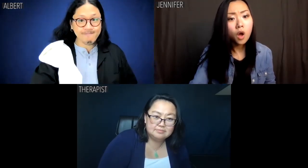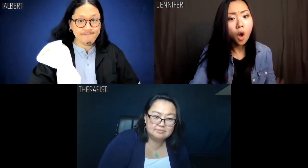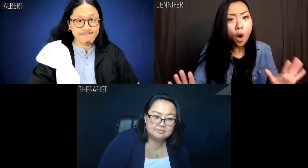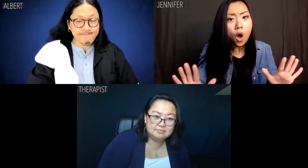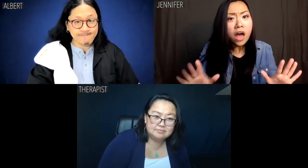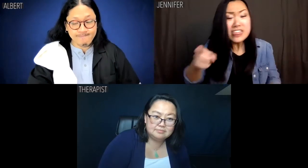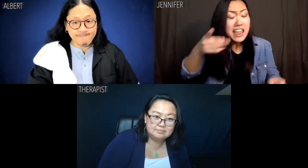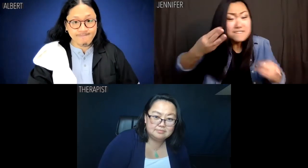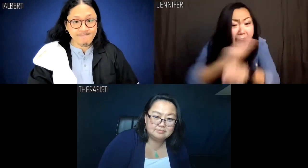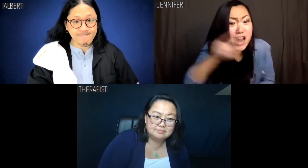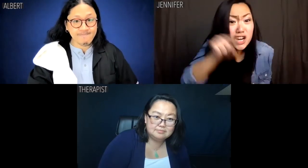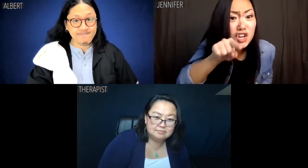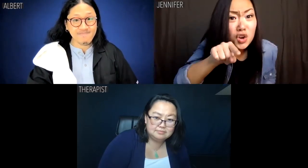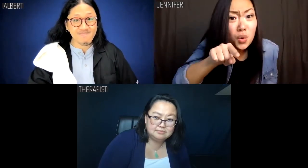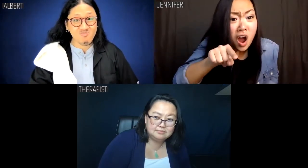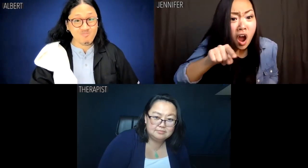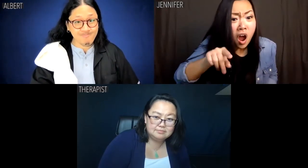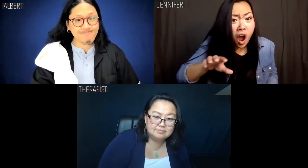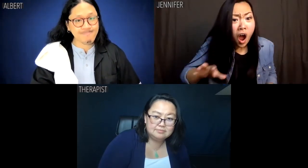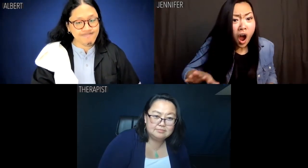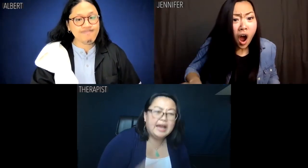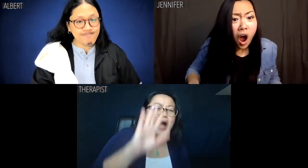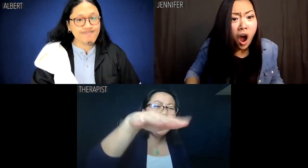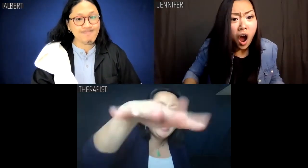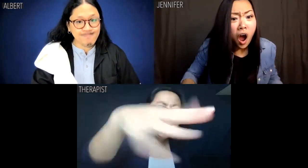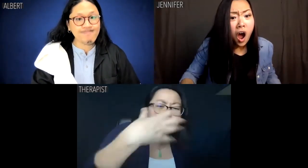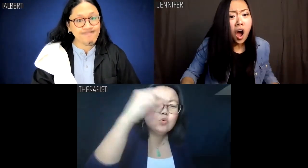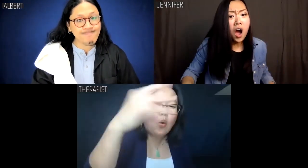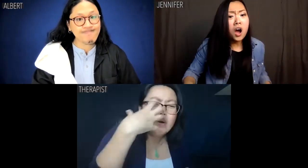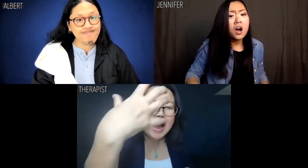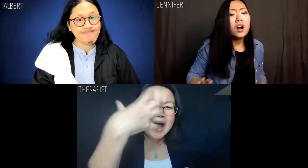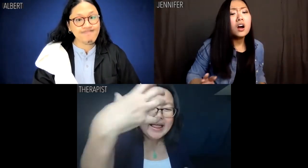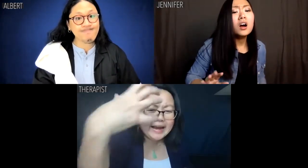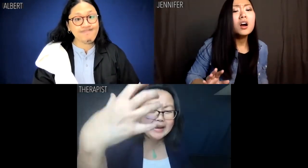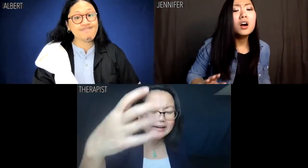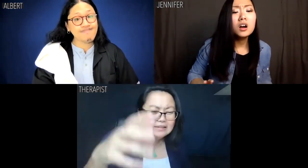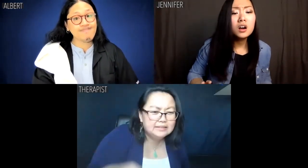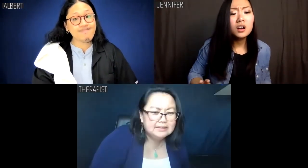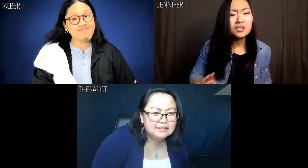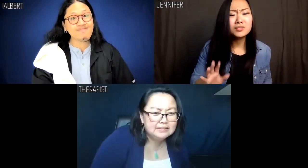Jennifer: Oh my God, Albert! They fired you? Therapist: Stop! Shhhh!!!